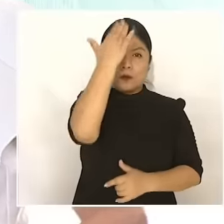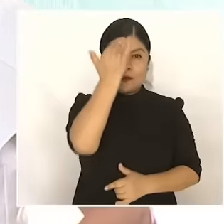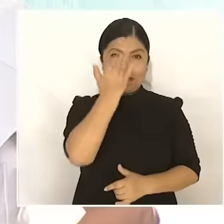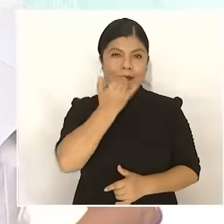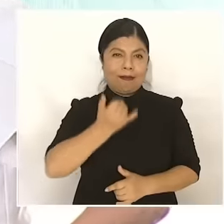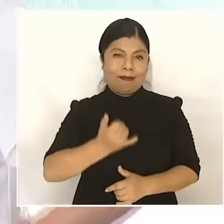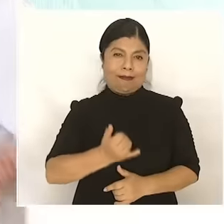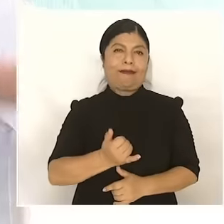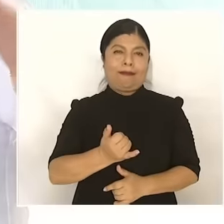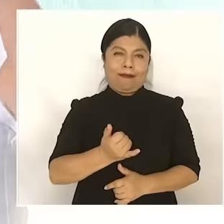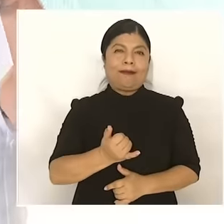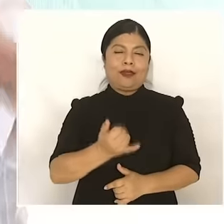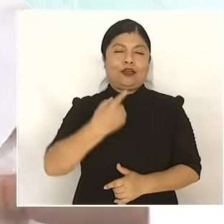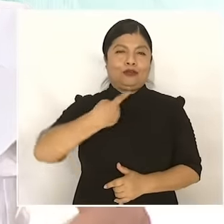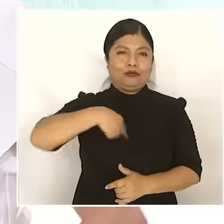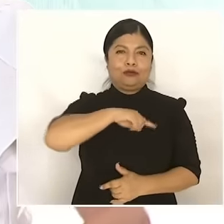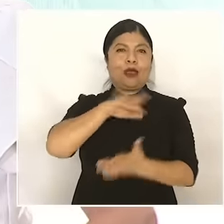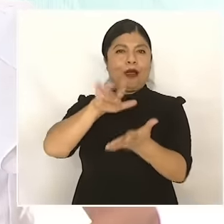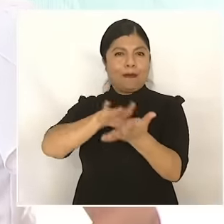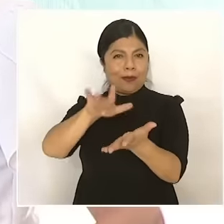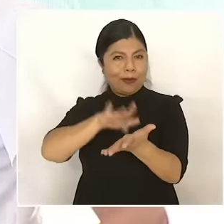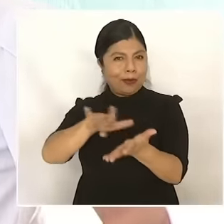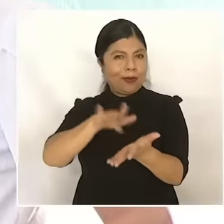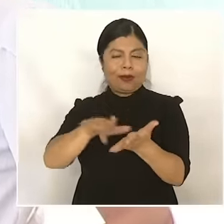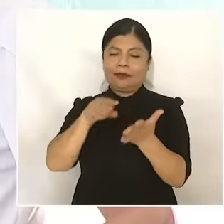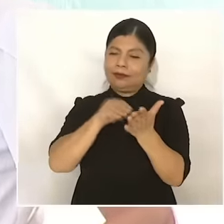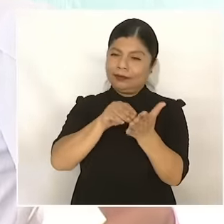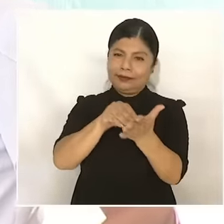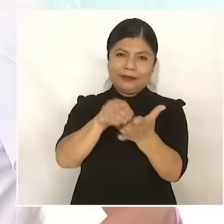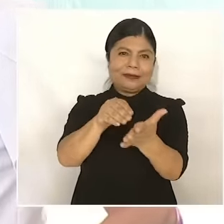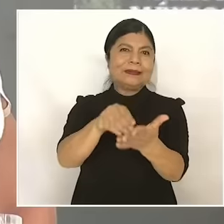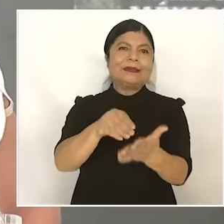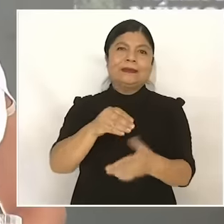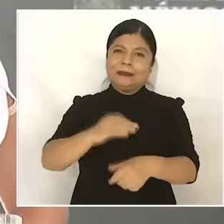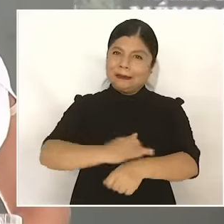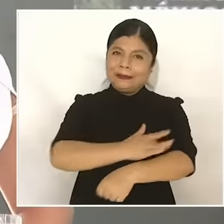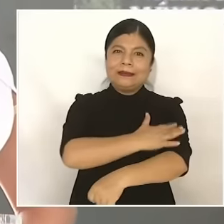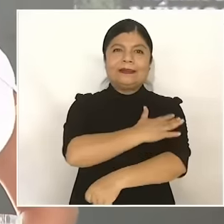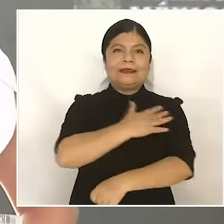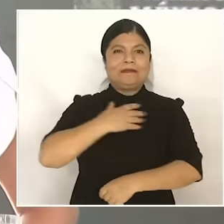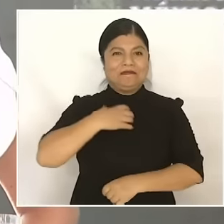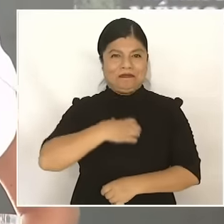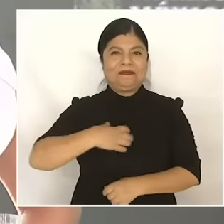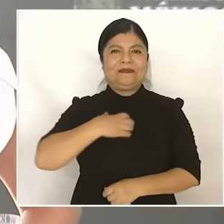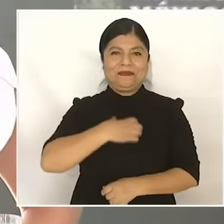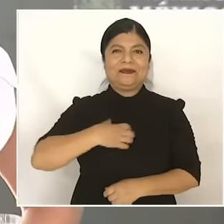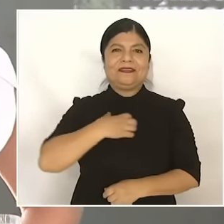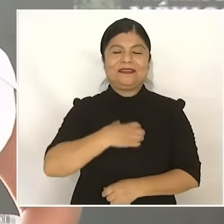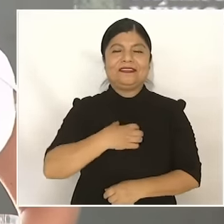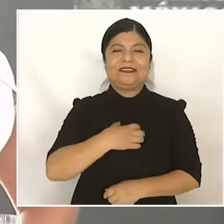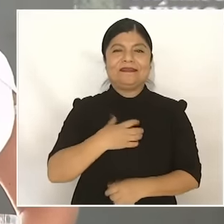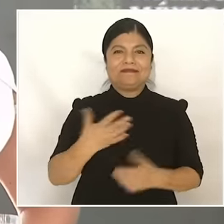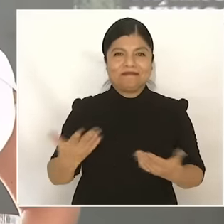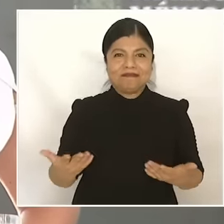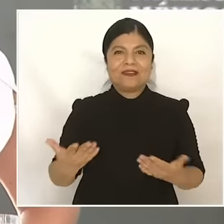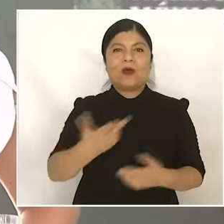of antiquity, not only of the past but of the Mayans of today is something wonderful.